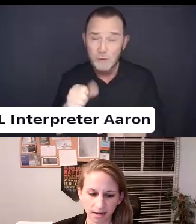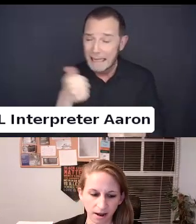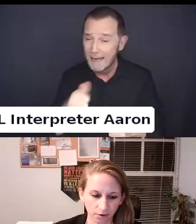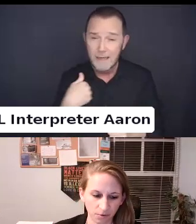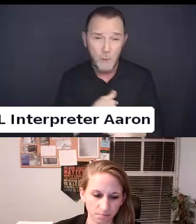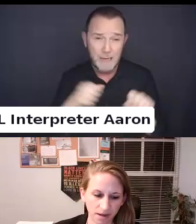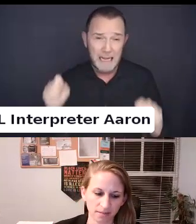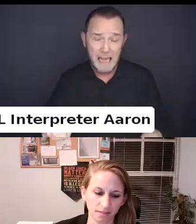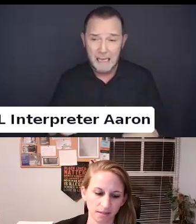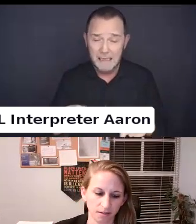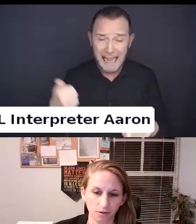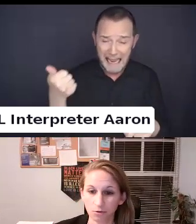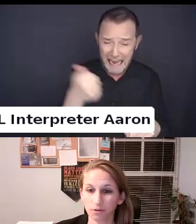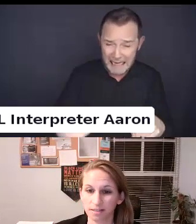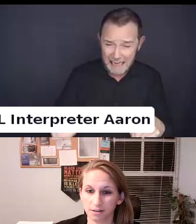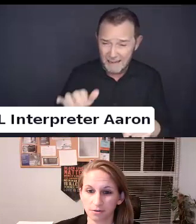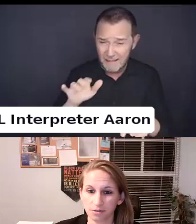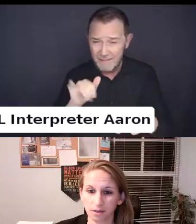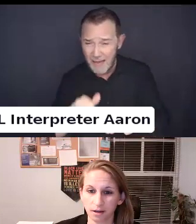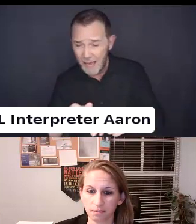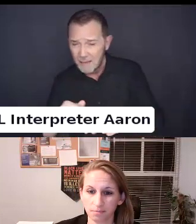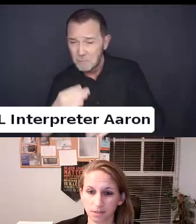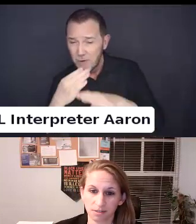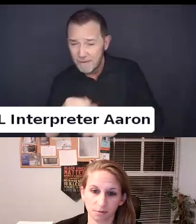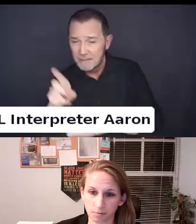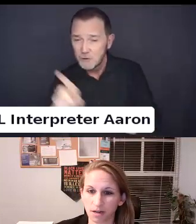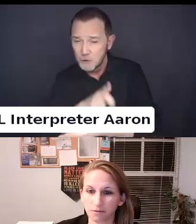how can we best utilize those to protect folks?